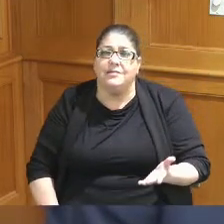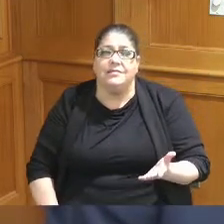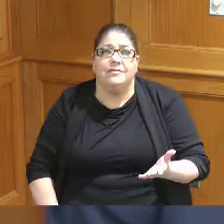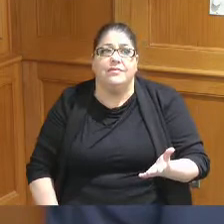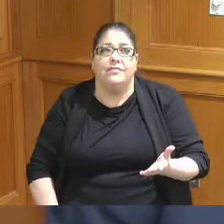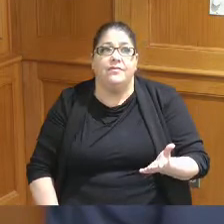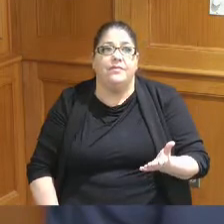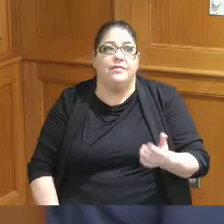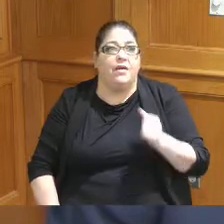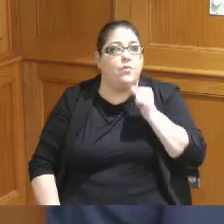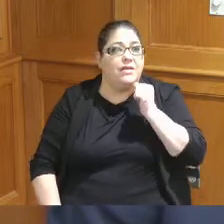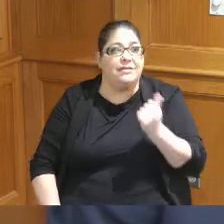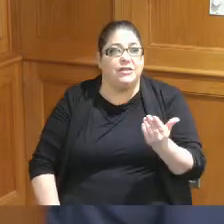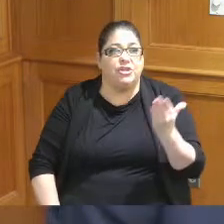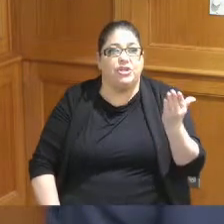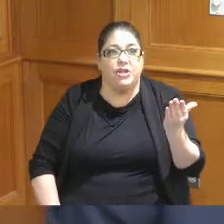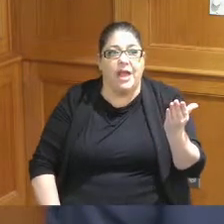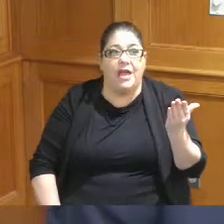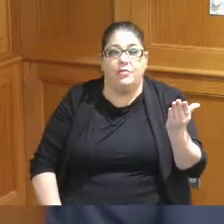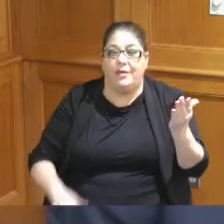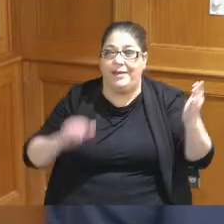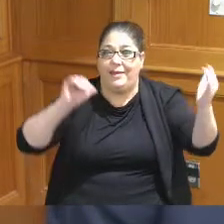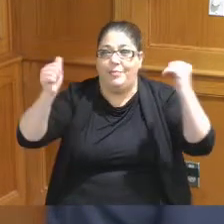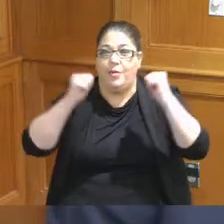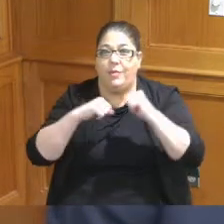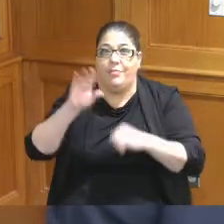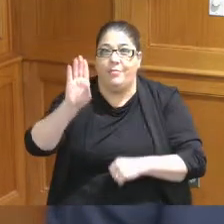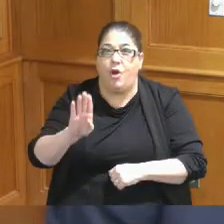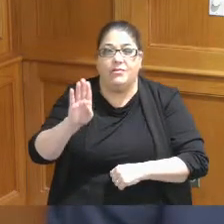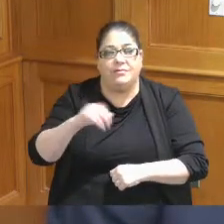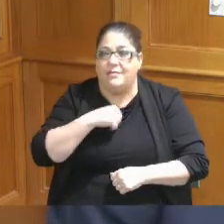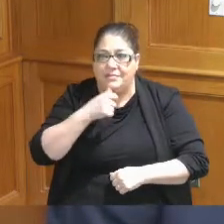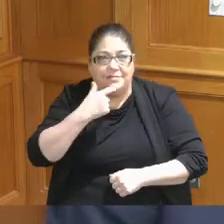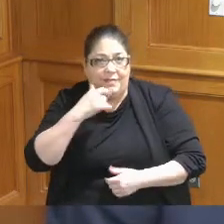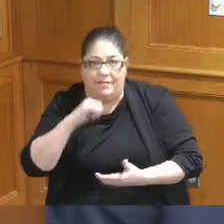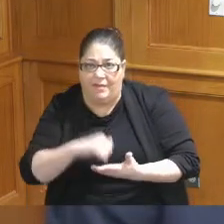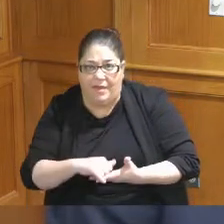I wasn't suggesting we compete with Boston I don't that's not what I said what I said was that Boston